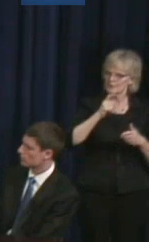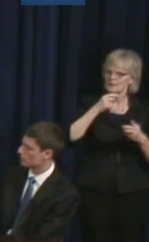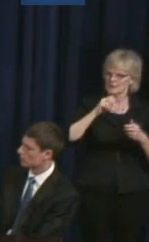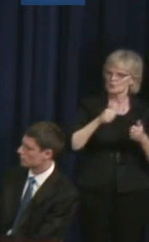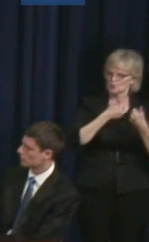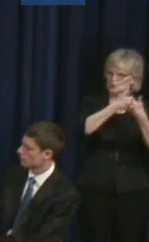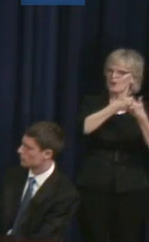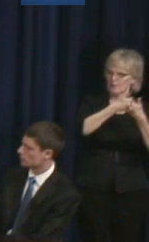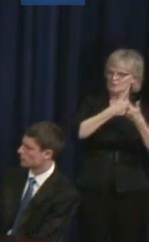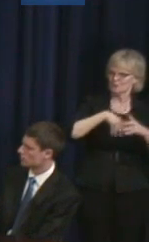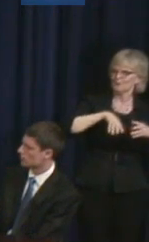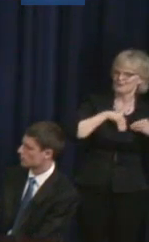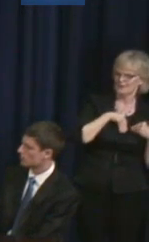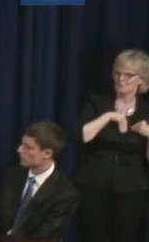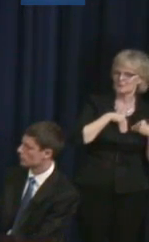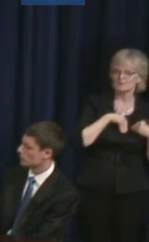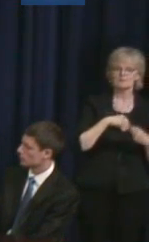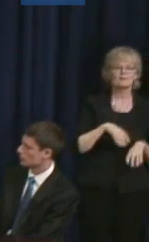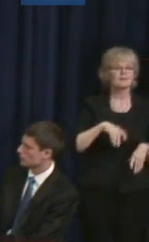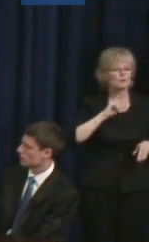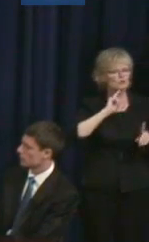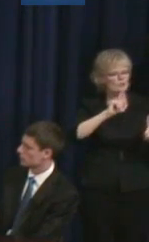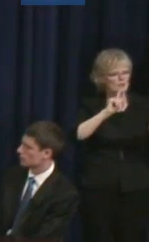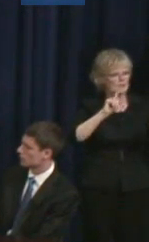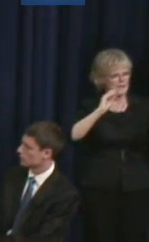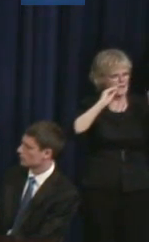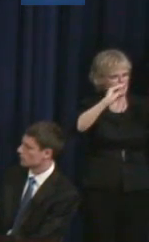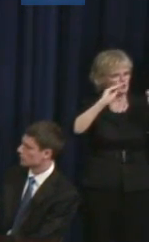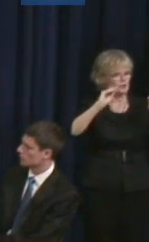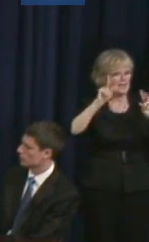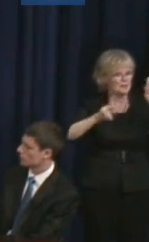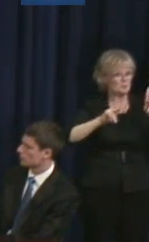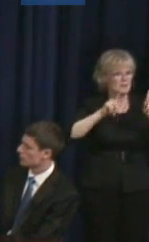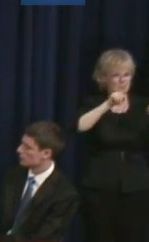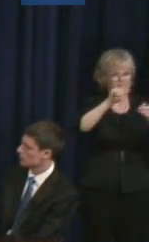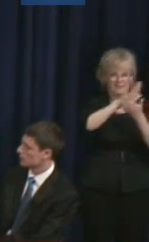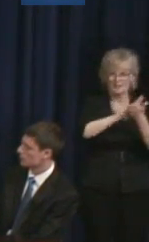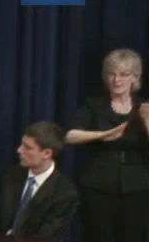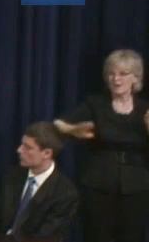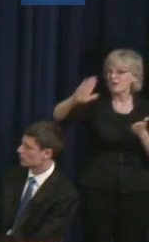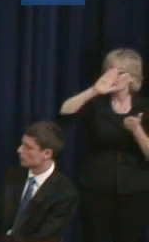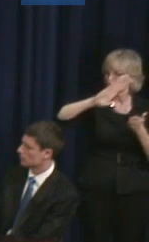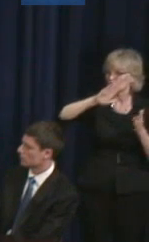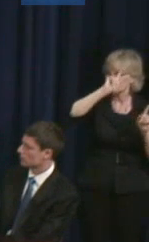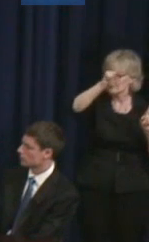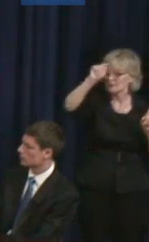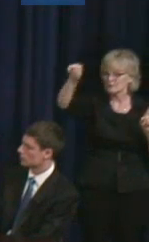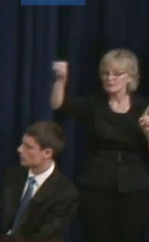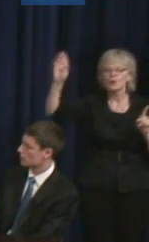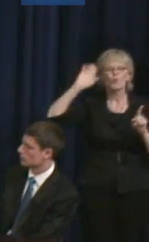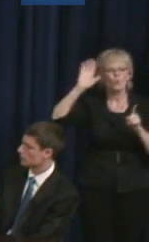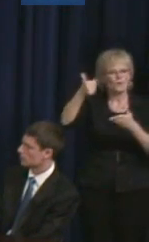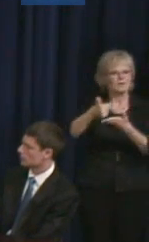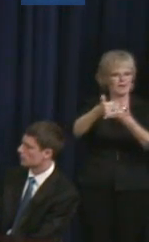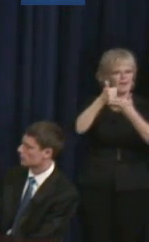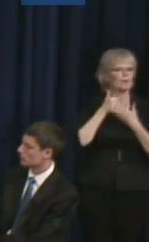I think that educating people on our campuses will help us with really one of the main obstacles in